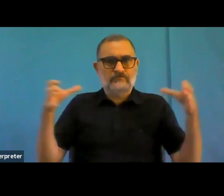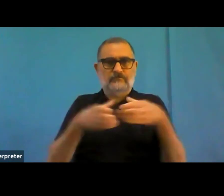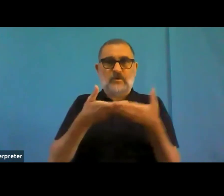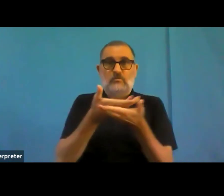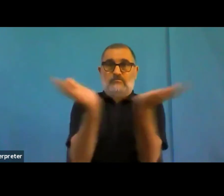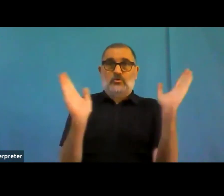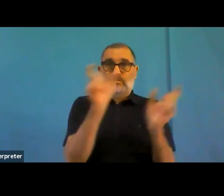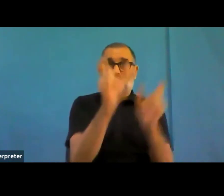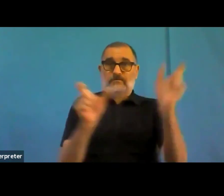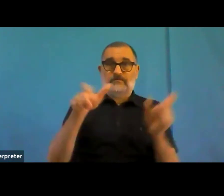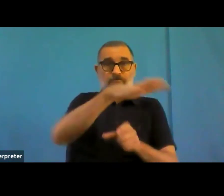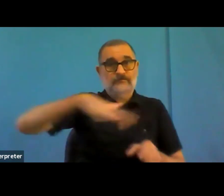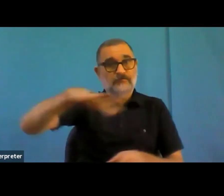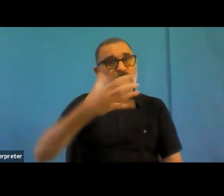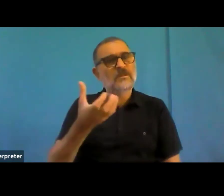So So a very important obstacle.